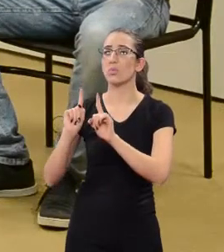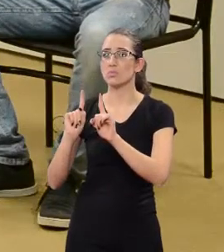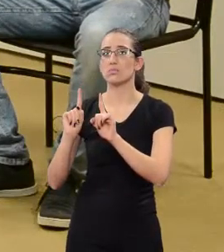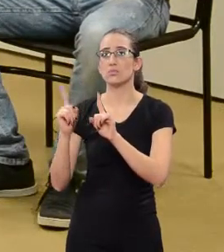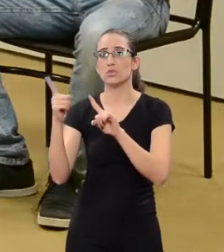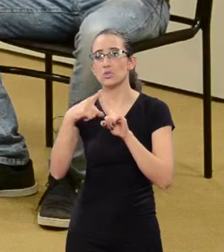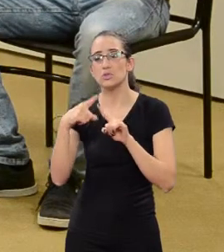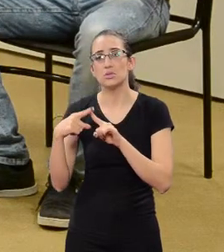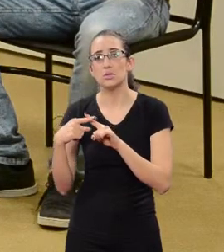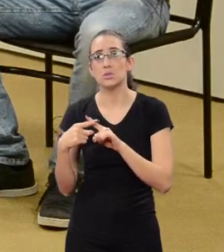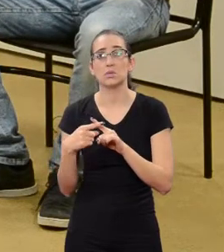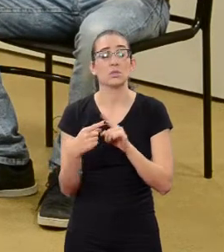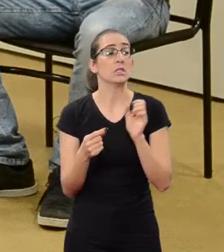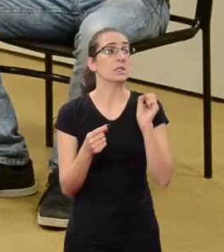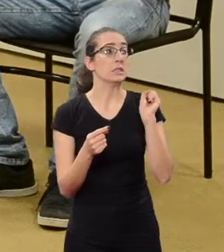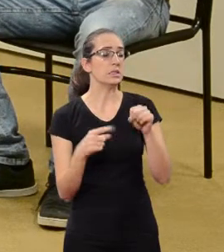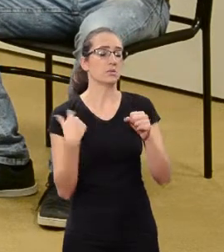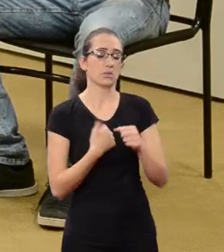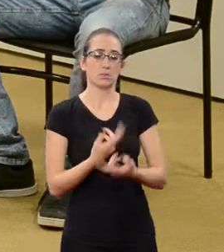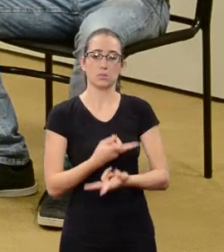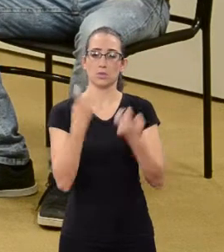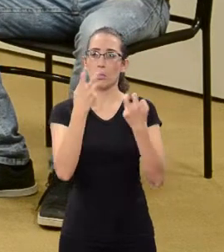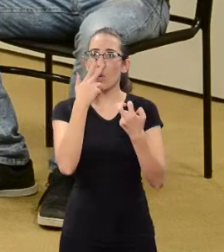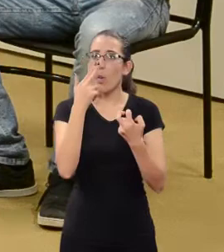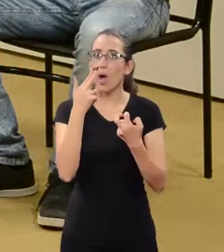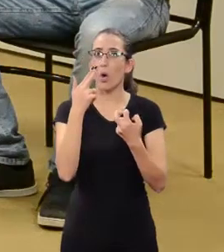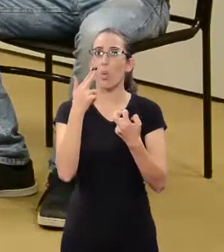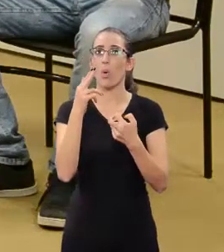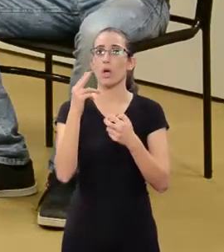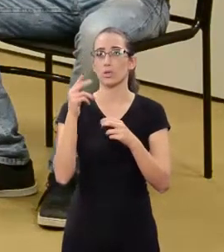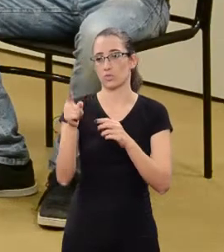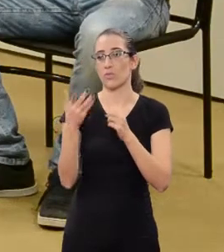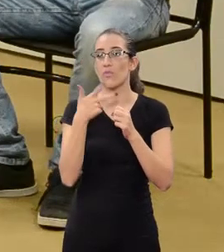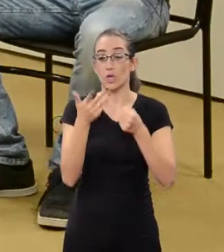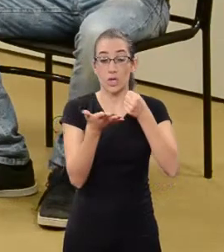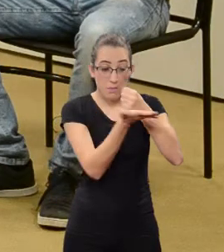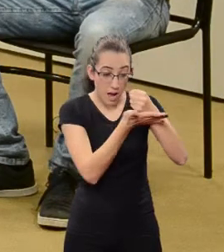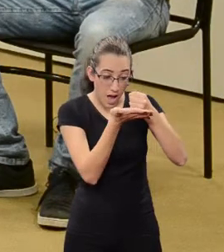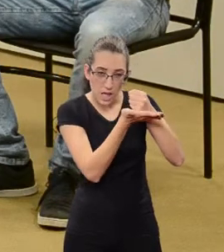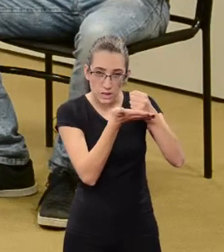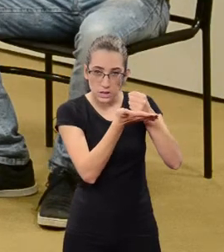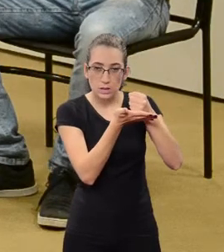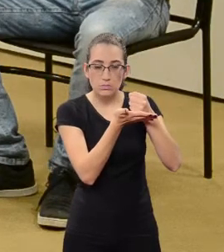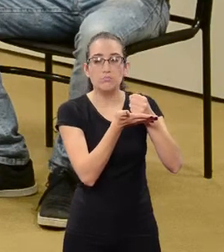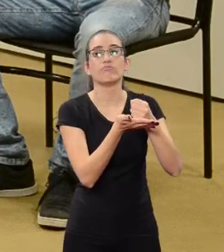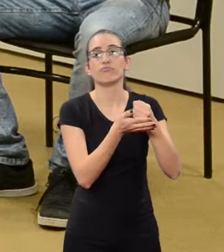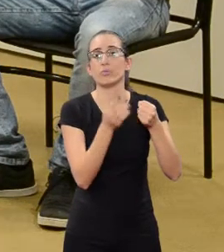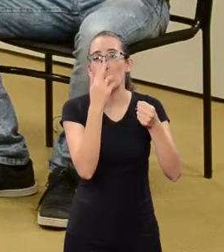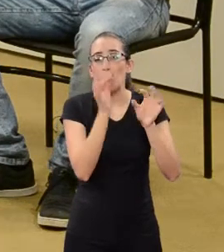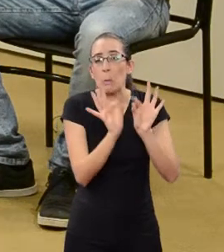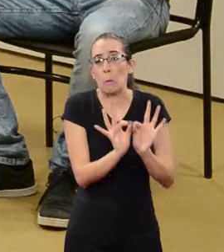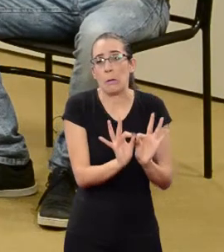We notice this in the discourse the reasoning is too shallow